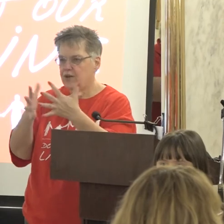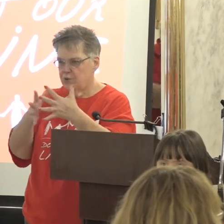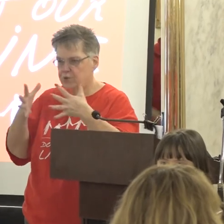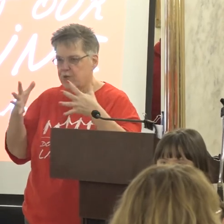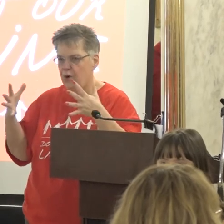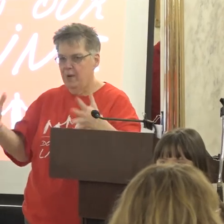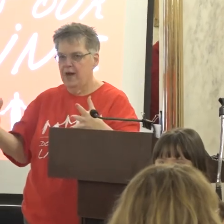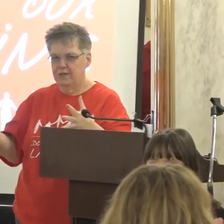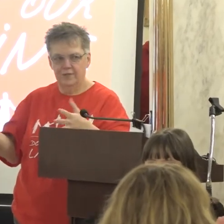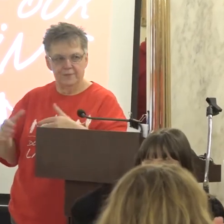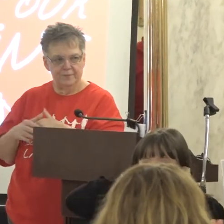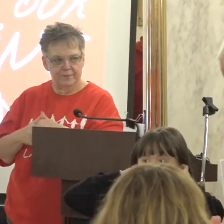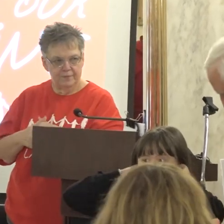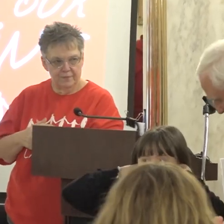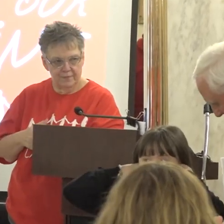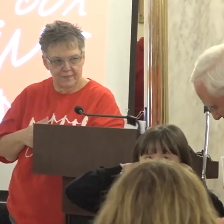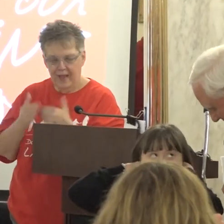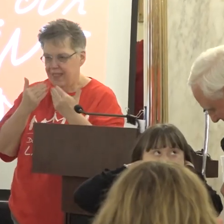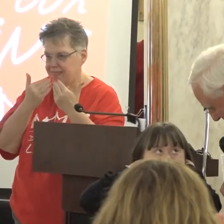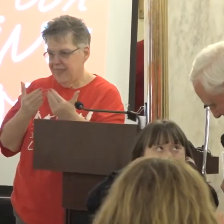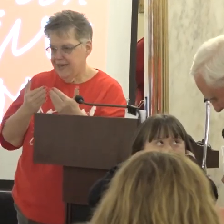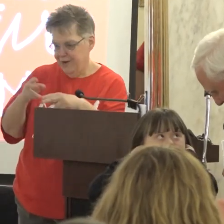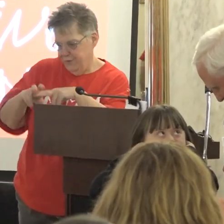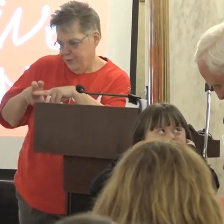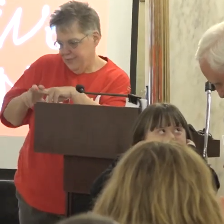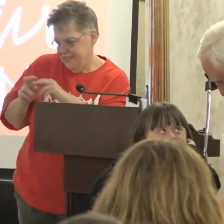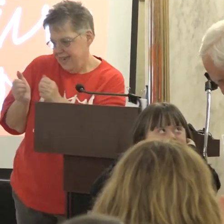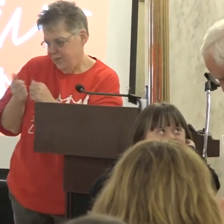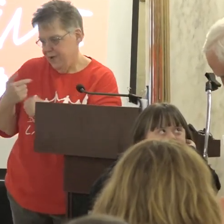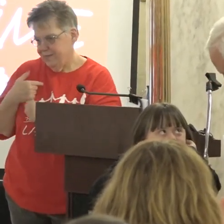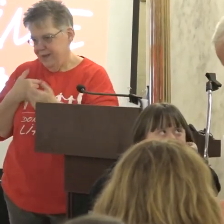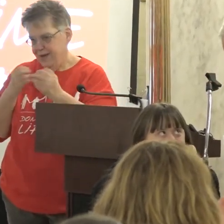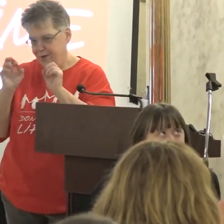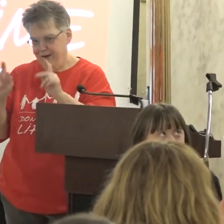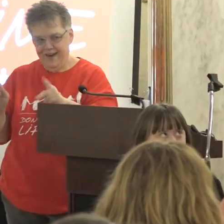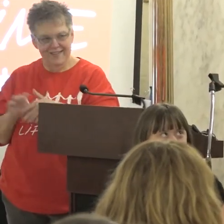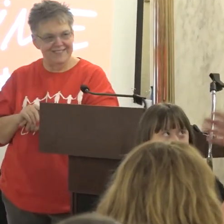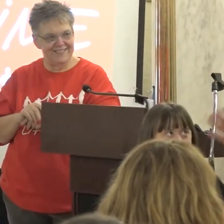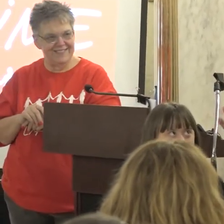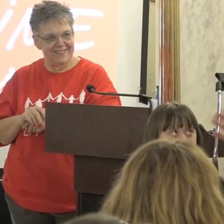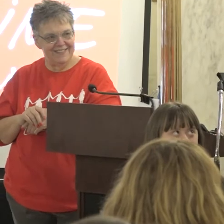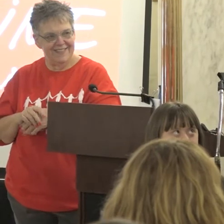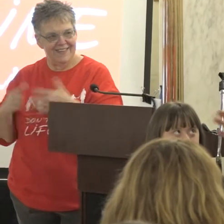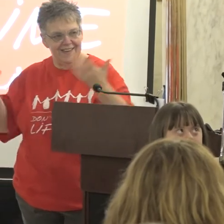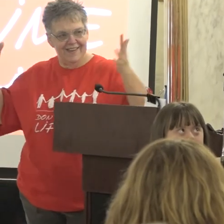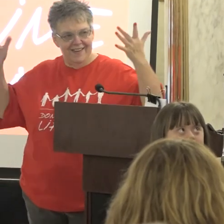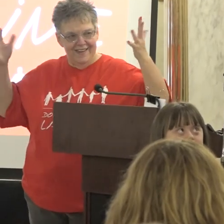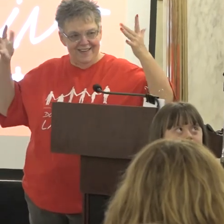Introducing me and thank you for sitting with Me OK